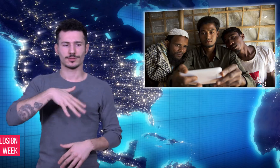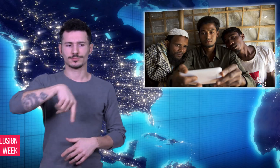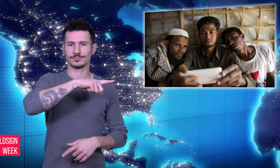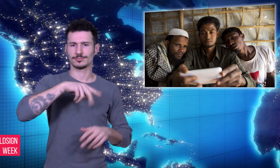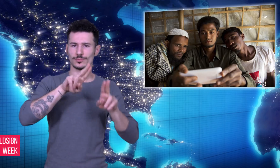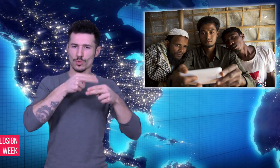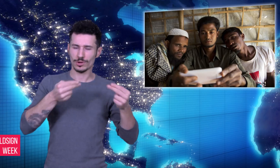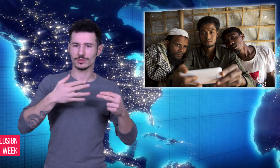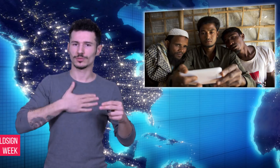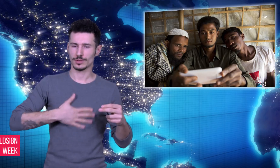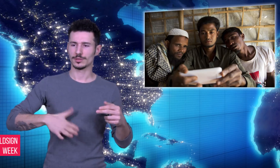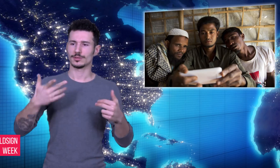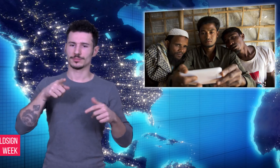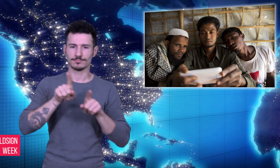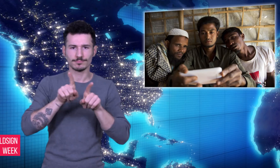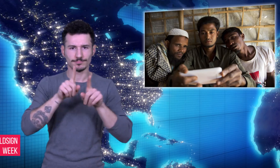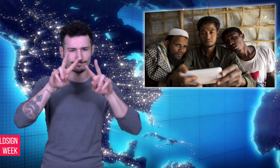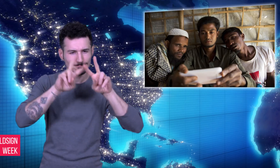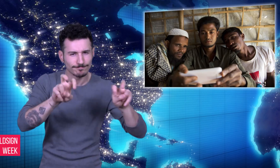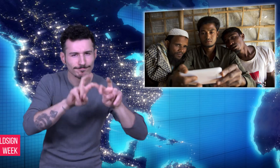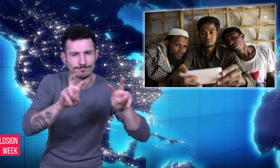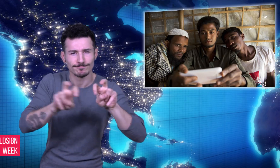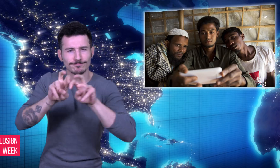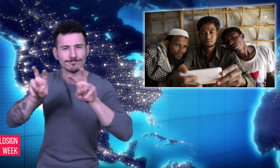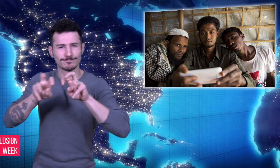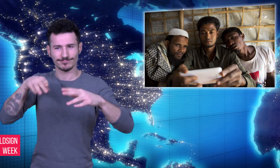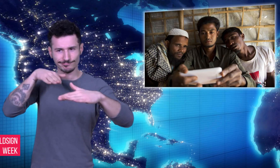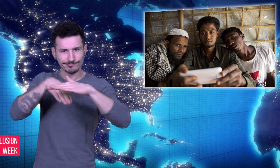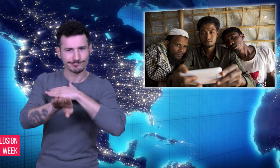investigation, but the government denies